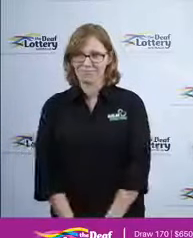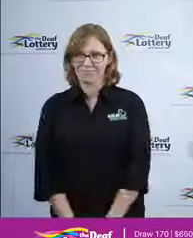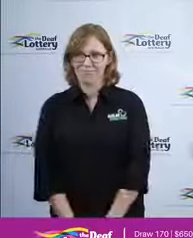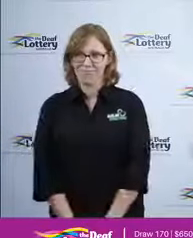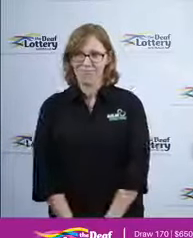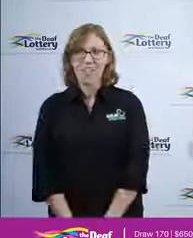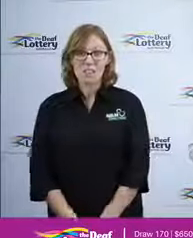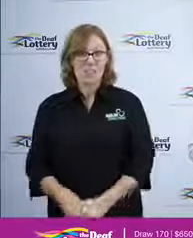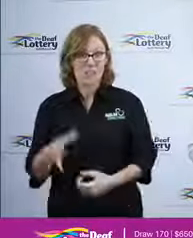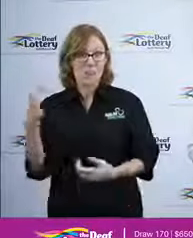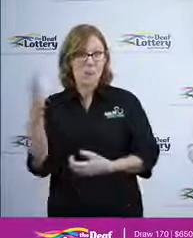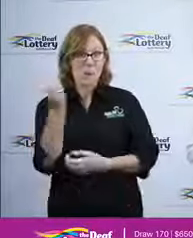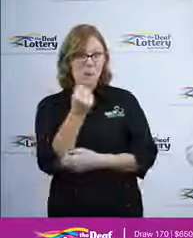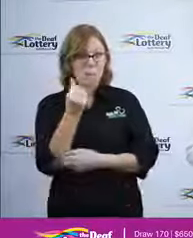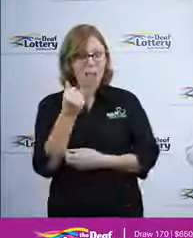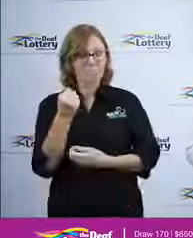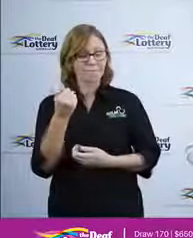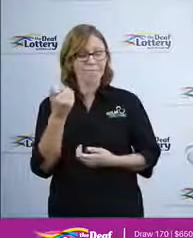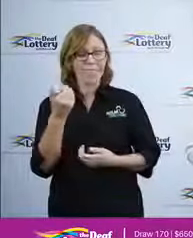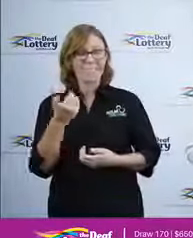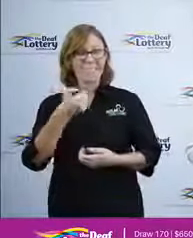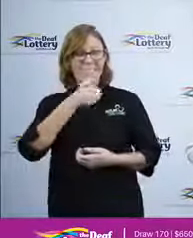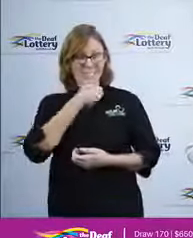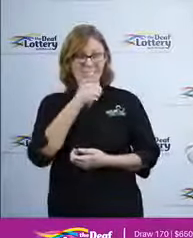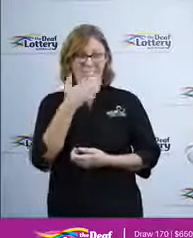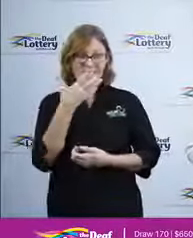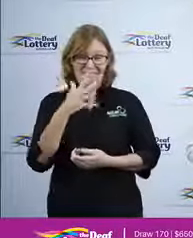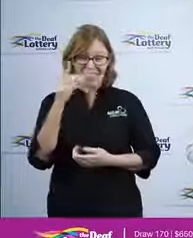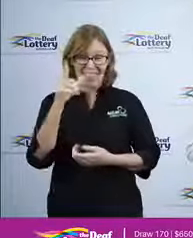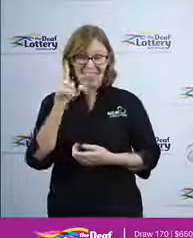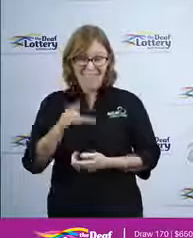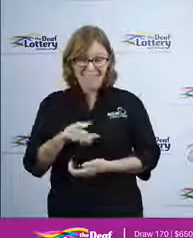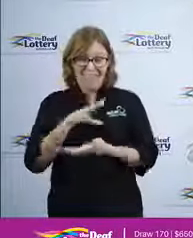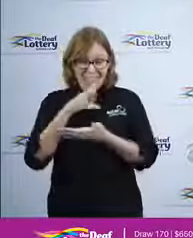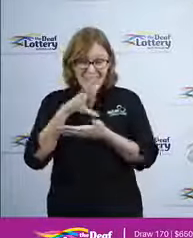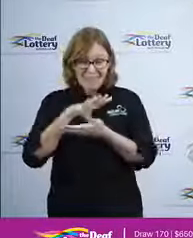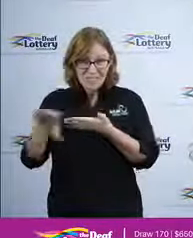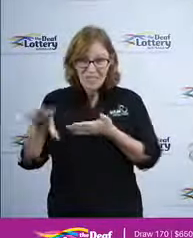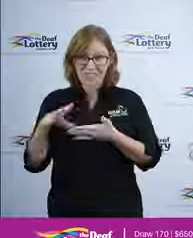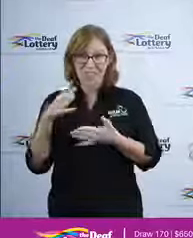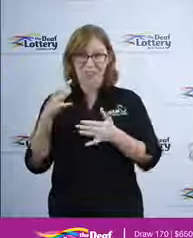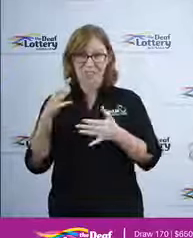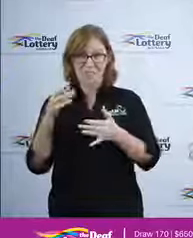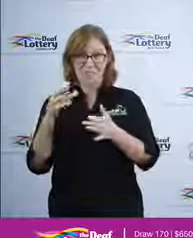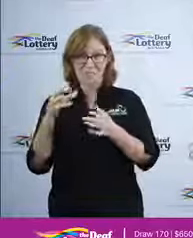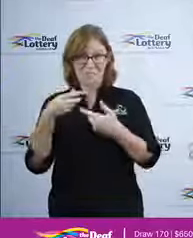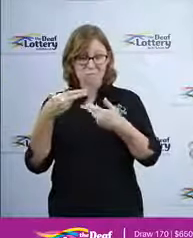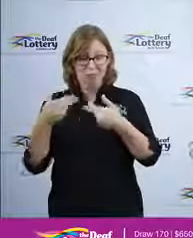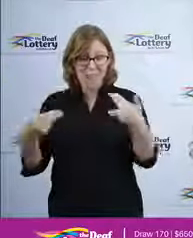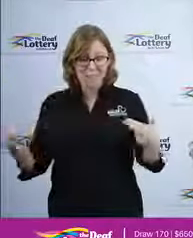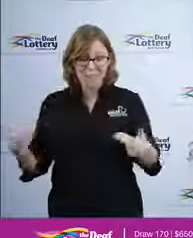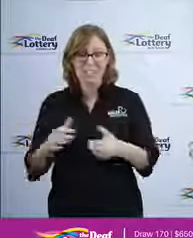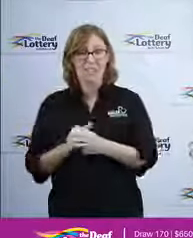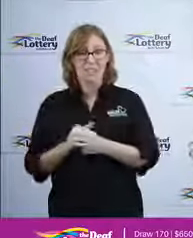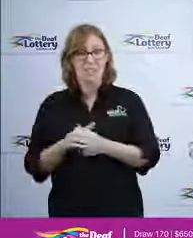So they have just won at least $650,000 worth of prizes. So we're going to give our winner a call now to verify their details and of